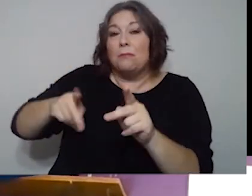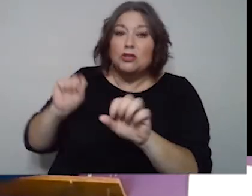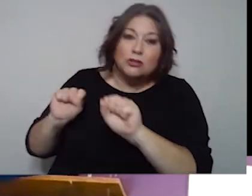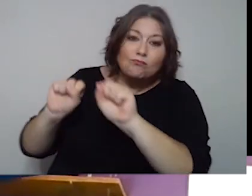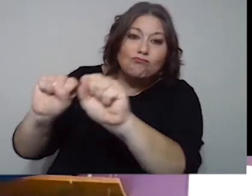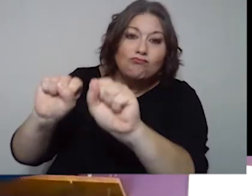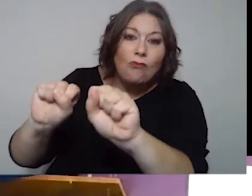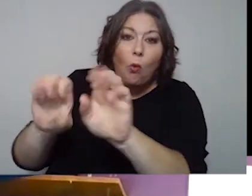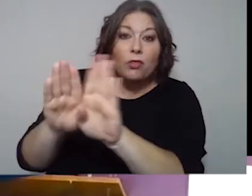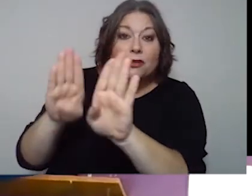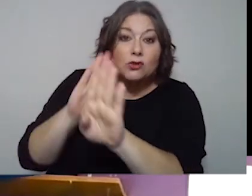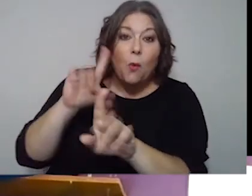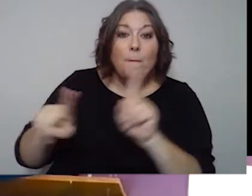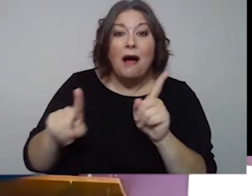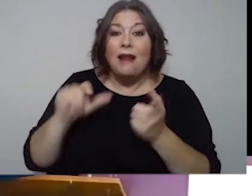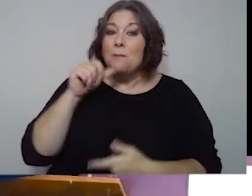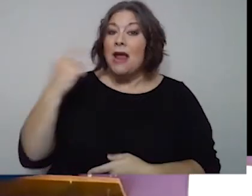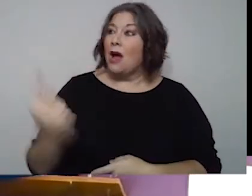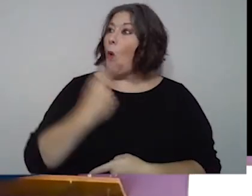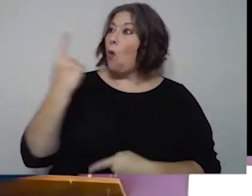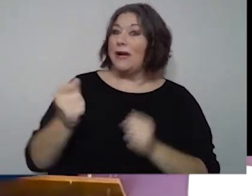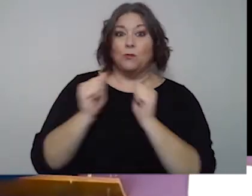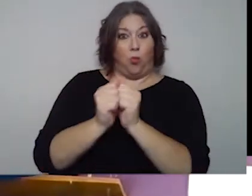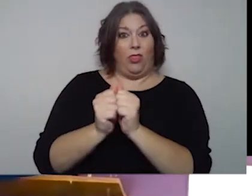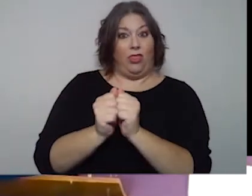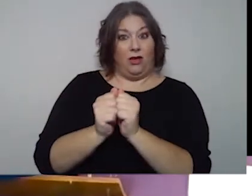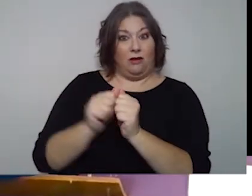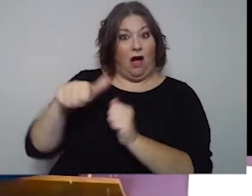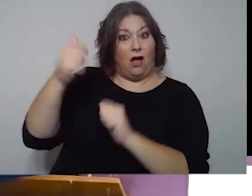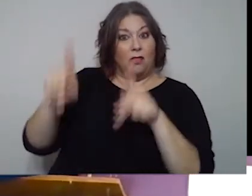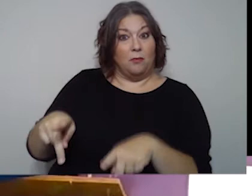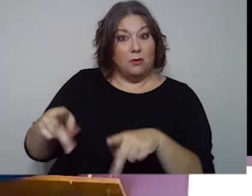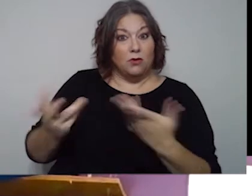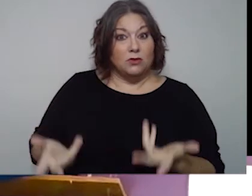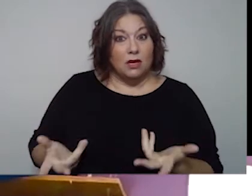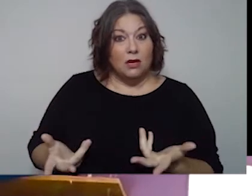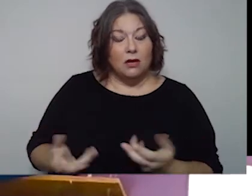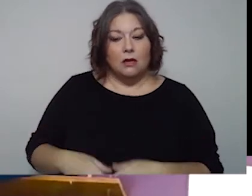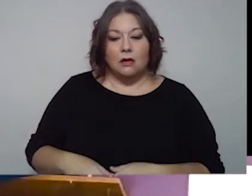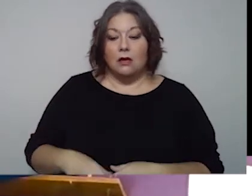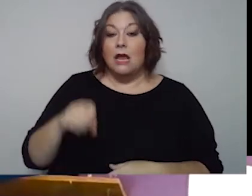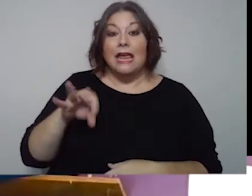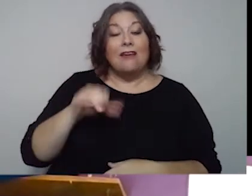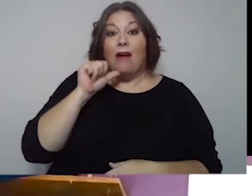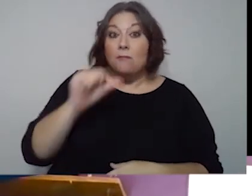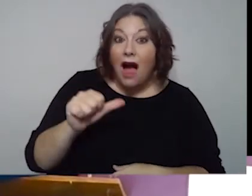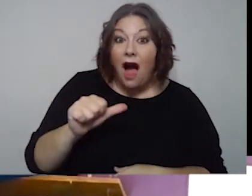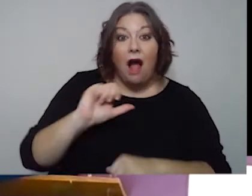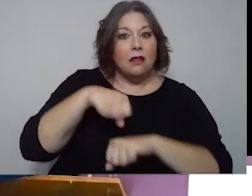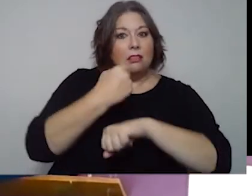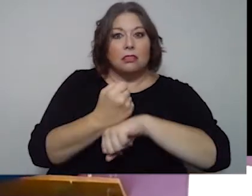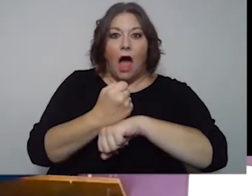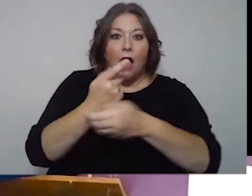hold the door, but I'm not always with somebody. And if I'm not, and the lock on the door doesn't work,